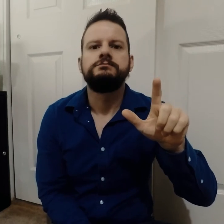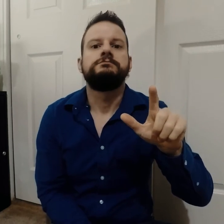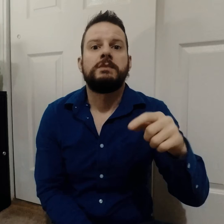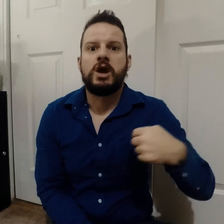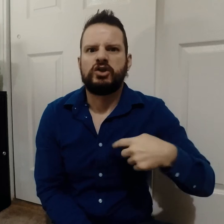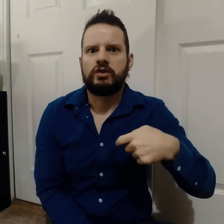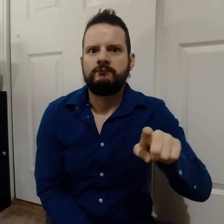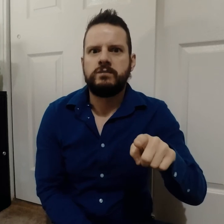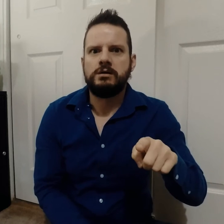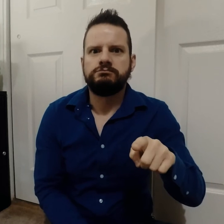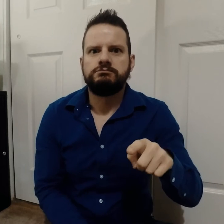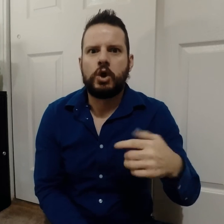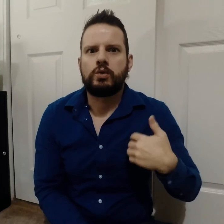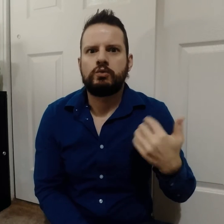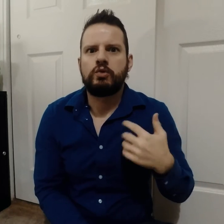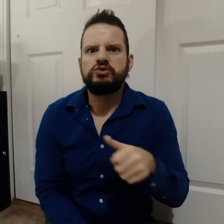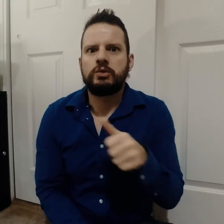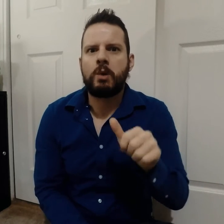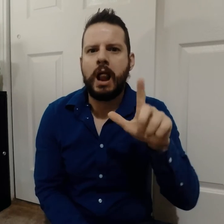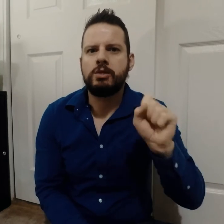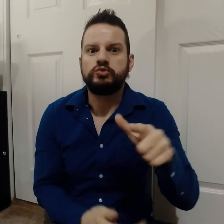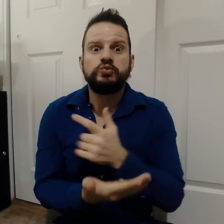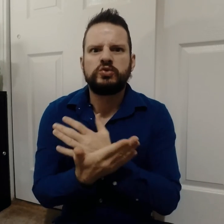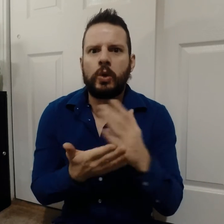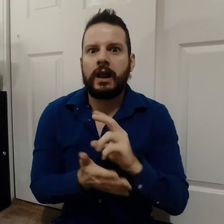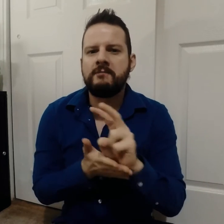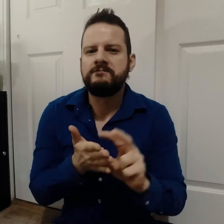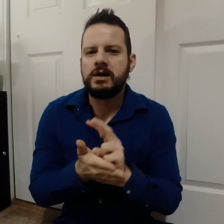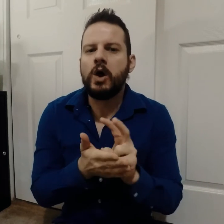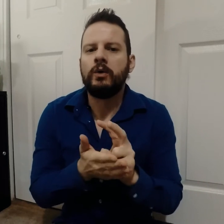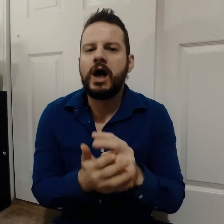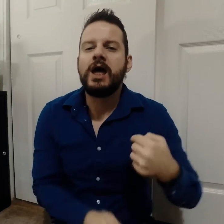I'm going to use only LSQ for the rest of this video